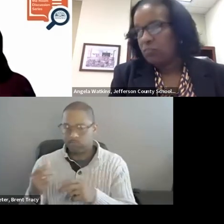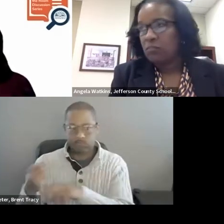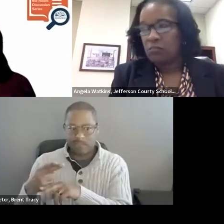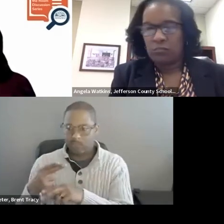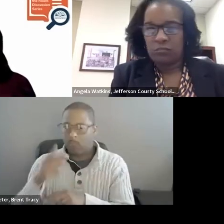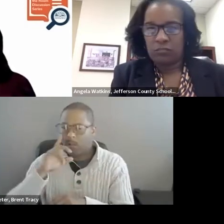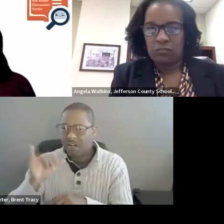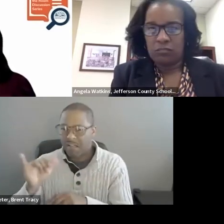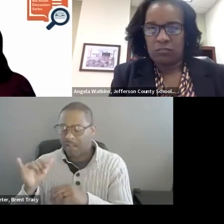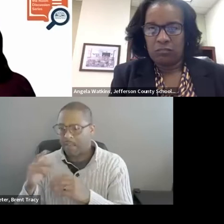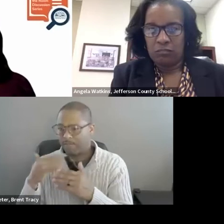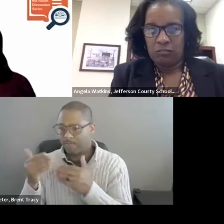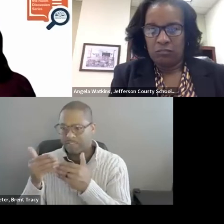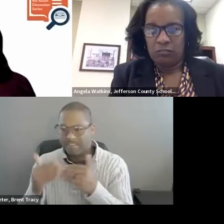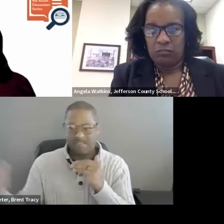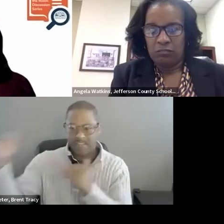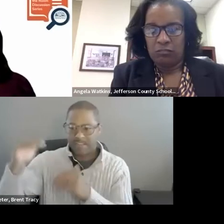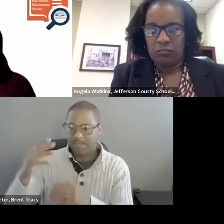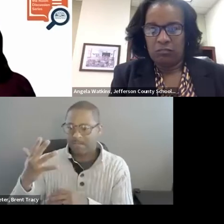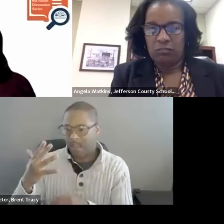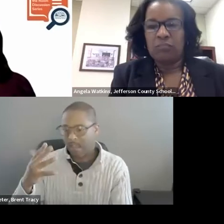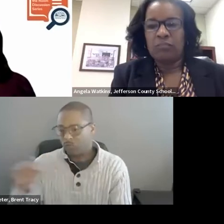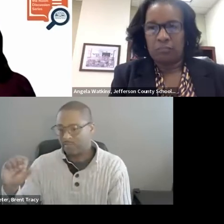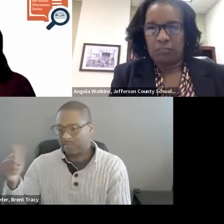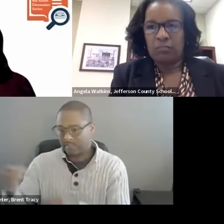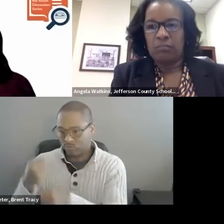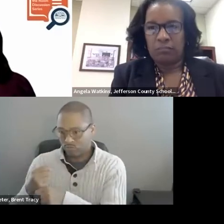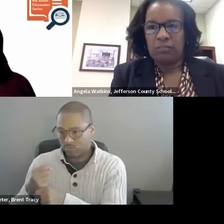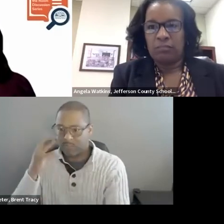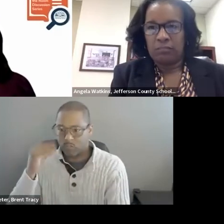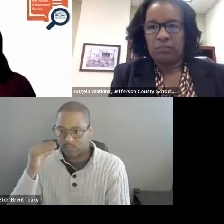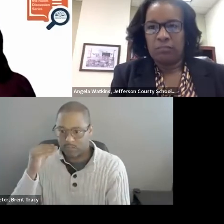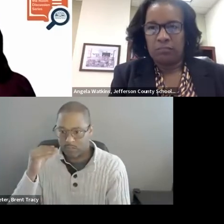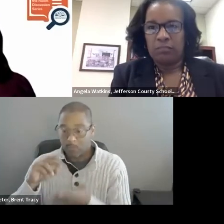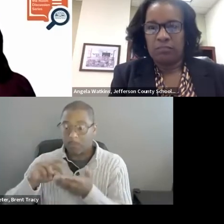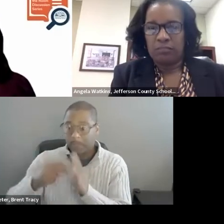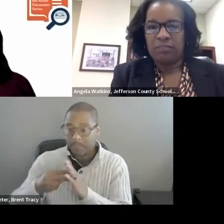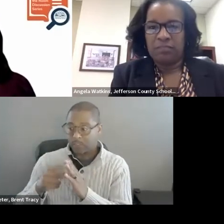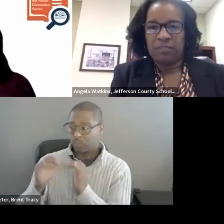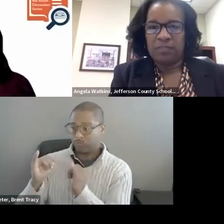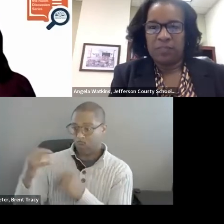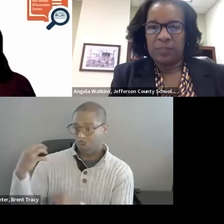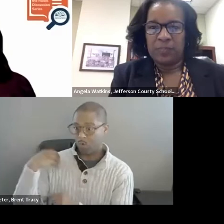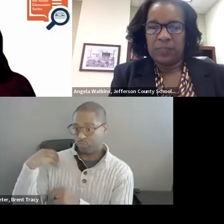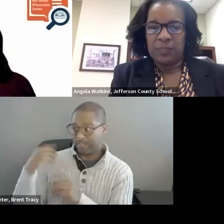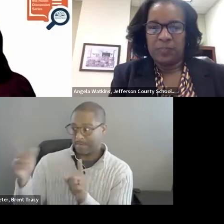The research base really supports Instructional Coaching as an intervention to support improving